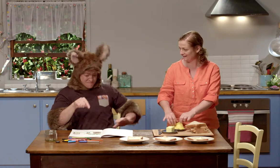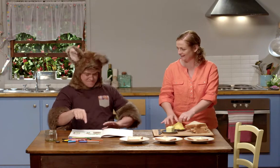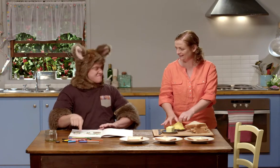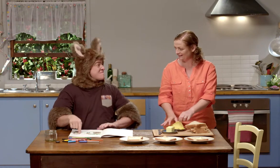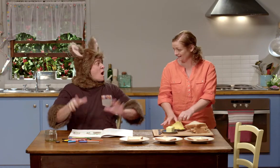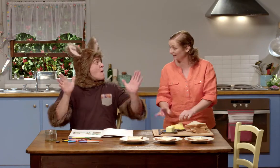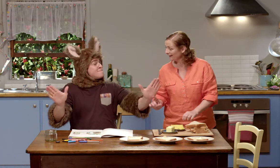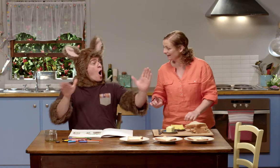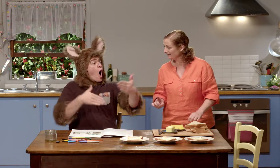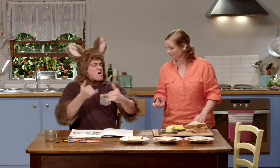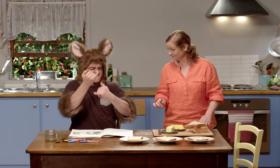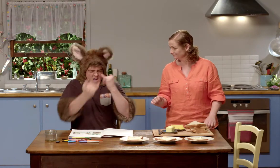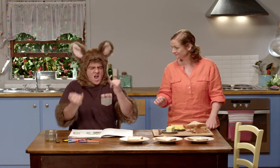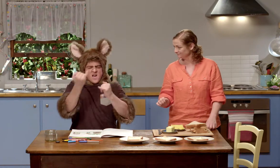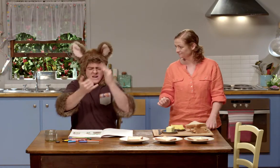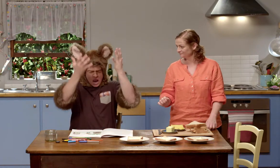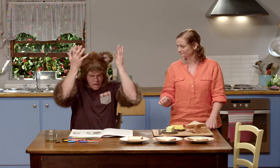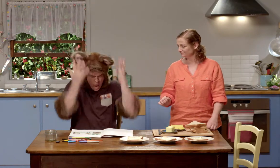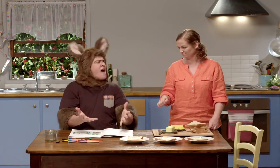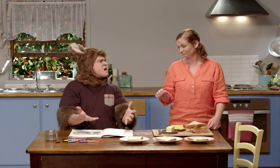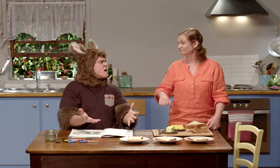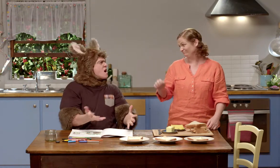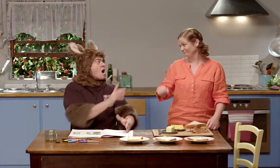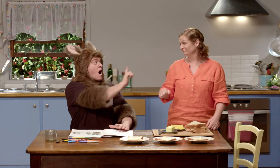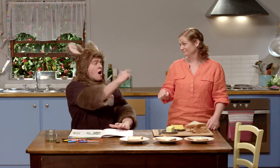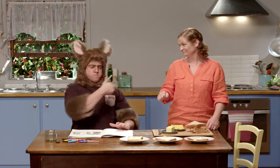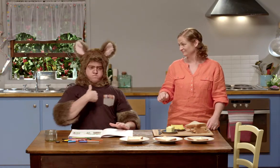Hmm, oh, Sally. The box was very, very heavy